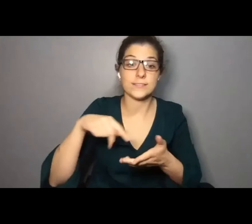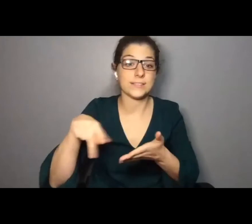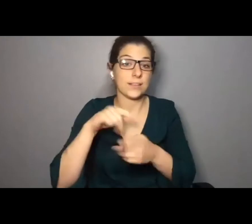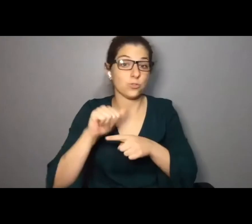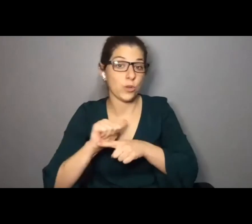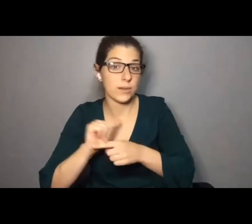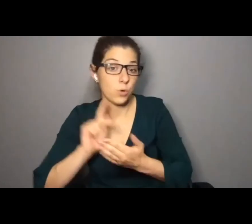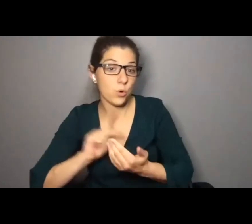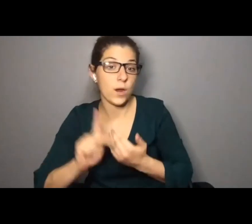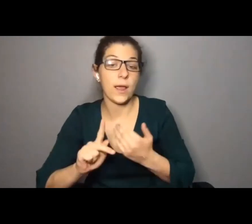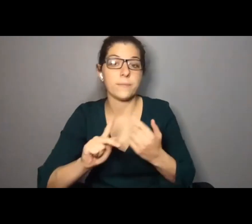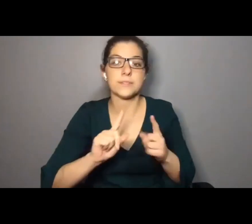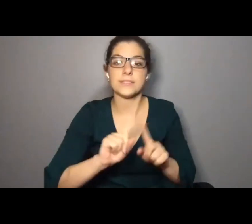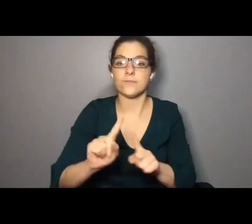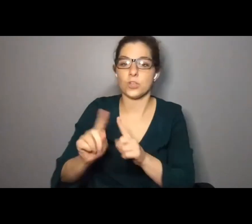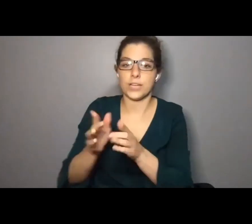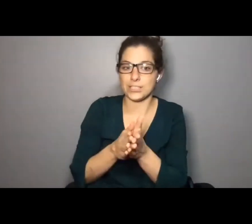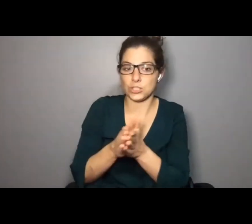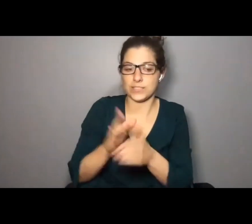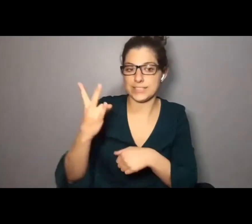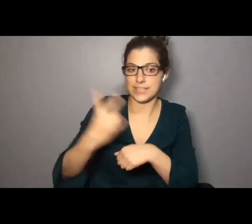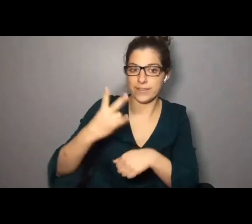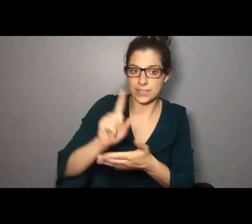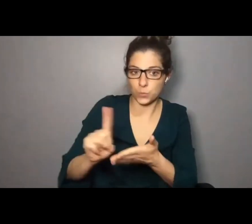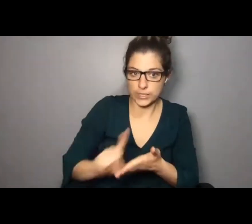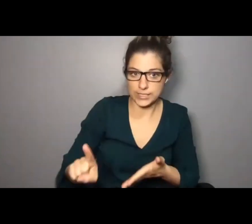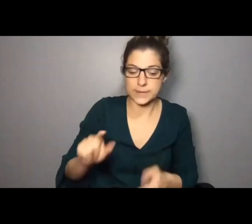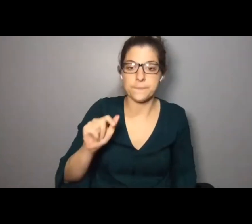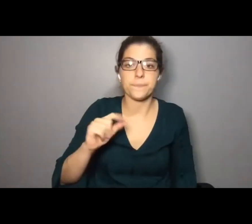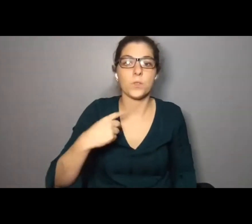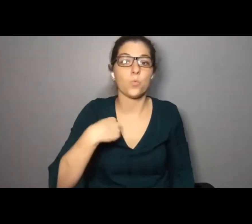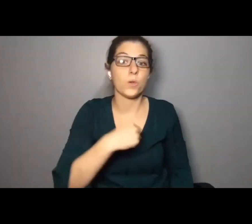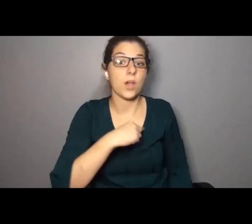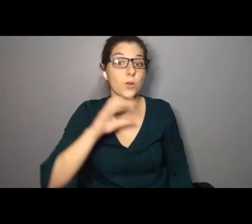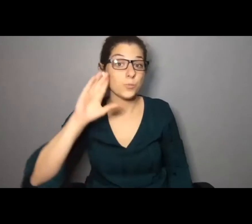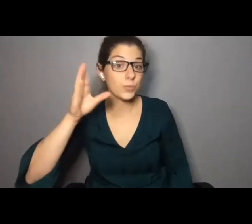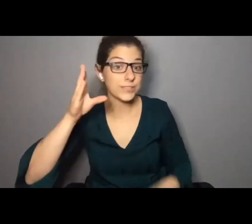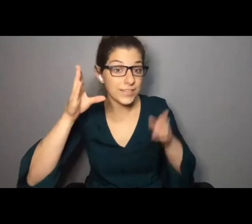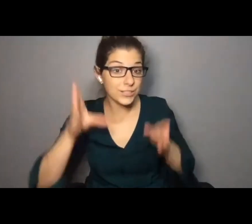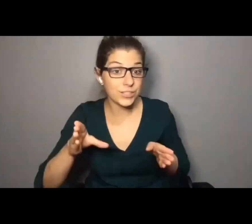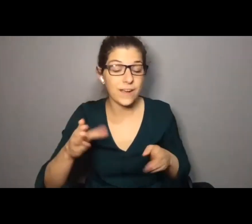programs and other initiatives seven days a week . We are a presenter. We have five